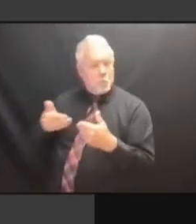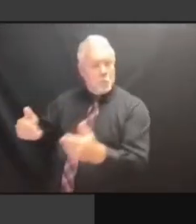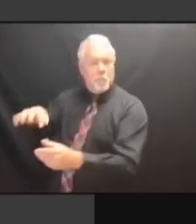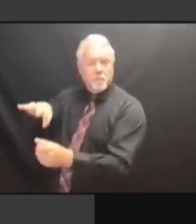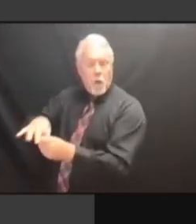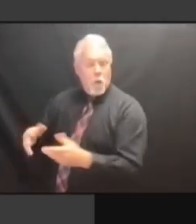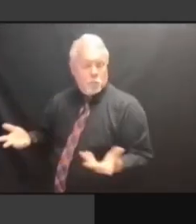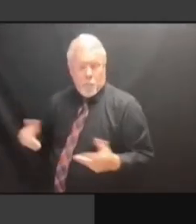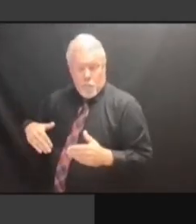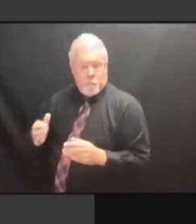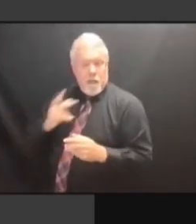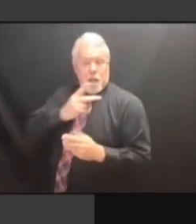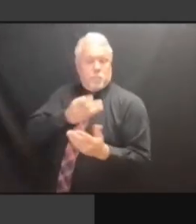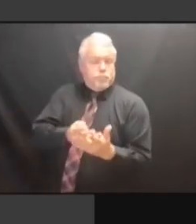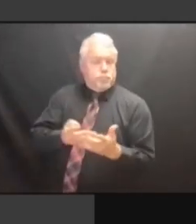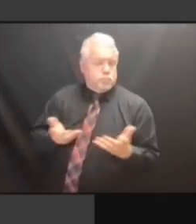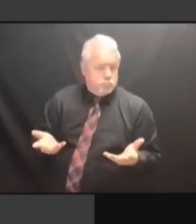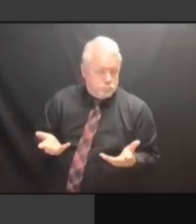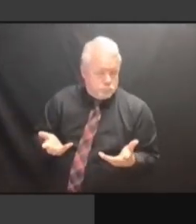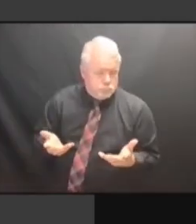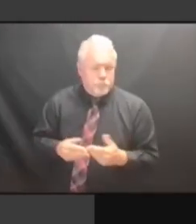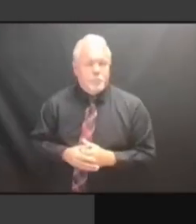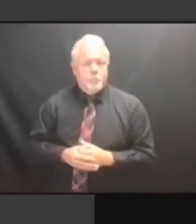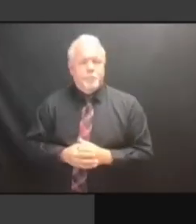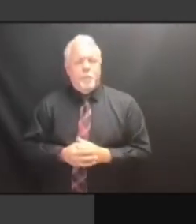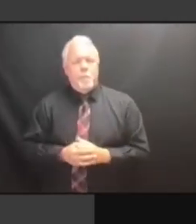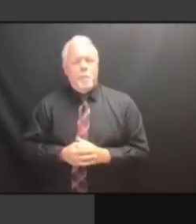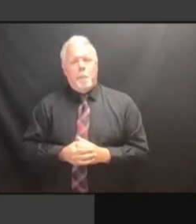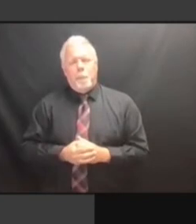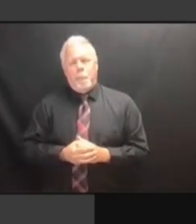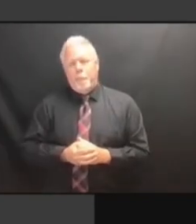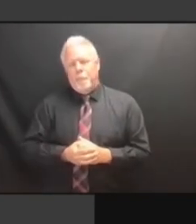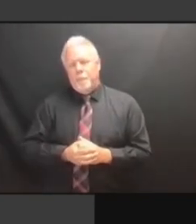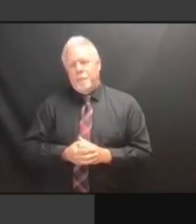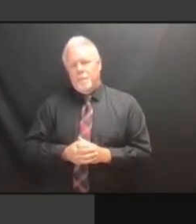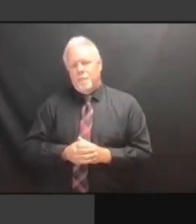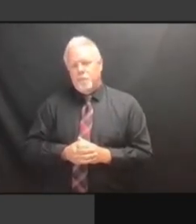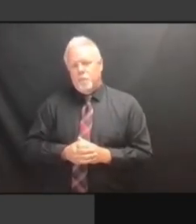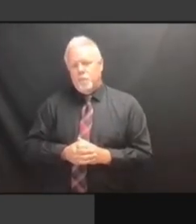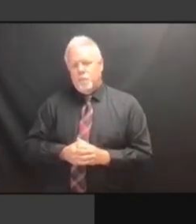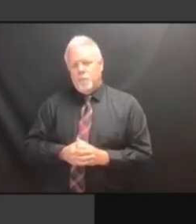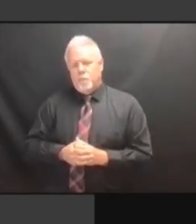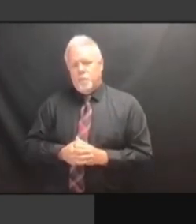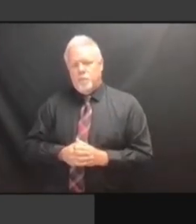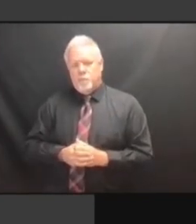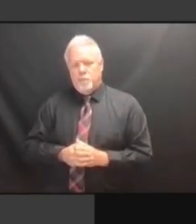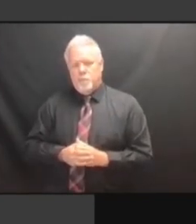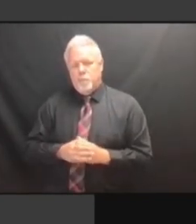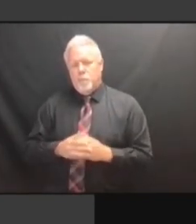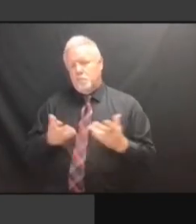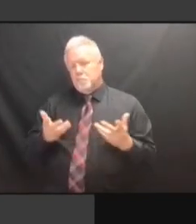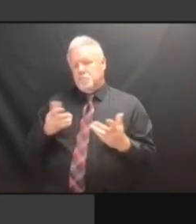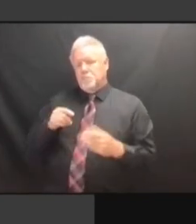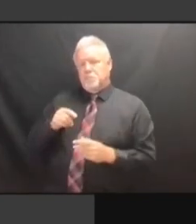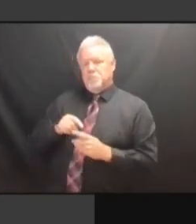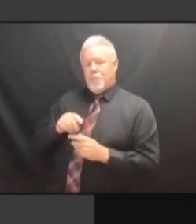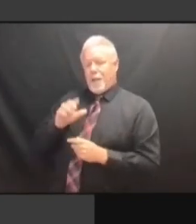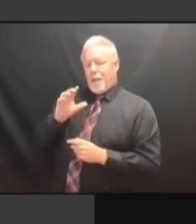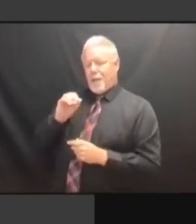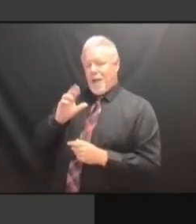ELIGIBLE FOR AN ABSENTEE BALLOT. >> THE COUNTY ELIGIBLE FOR AN ABSENTEE BALLOT. >> THE COUNTY JAIL ELIGIBLE FOR AN ABSENTEE BALLOT. >> THE COUNTY JAIL HAS ELIGIBLE FOR AN ABSENTEE BALLOT. >> THE COUNTY JAIL HAS VERY ELIGIBLE FOR AN ABSENTEE BALLOT. >> THE COUNTY JAIL HAS VERY FEW THE COUNTY JAIL HAS VERY FEW THE COUNTY JAIL HAS VERY FEW PEOPLE THE COUNTY JAIL HAS VERY FEW PEOPLE THAT THE COUNTY JAIL HAS VERY FEW PEOPLE THAT WOULD THE COUNTY JAIL HAS VERY FEW PEOPLE THAT WOULD EVEN THE COUNTY JAIL HAS VERY FEW PEOPLE THAT WOULD EVEN QUALIFY PEOPLE THAT WOULD EVEN QUALIFY PEOPLE THAT WOULD EVEN QUALIFY UPON PEOPLE THAT WOULD EVEN QUALIFY UPON THEIR PEOPLE THAT WOULD EVEN QUALIFY UPON THEIR RELEASE. UPON THEIR RELEASE. UPON THEIR RELEASE. >> UPON THEIR RELEASE. >> IT'S UPON THEIR RELEASE. >> IT'S A UPON THEIR RELEASE. >> IT'S A SIMILAR UPON THEIR RELEASE. >> IT'S A SIMILAR ISSUE UPON THEIR RELEASE. >> IT'S A SIMILAR ISSUE TO